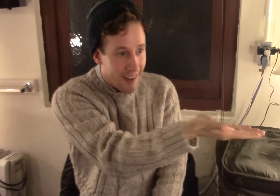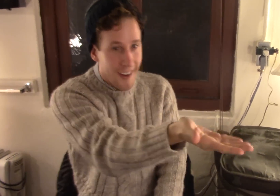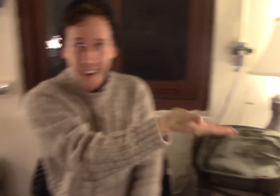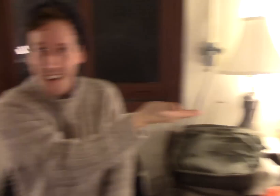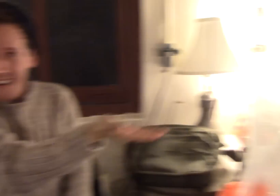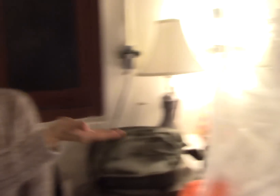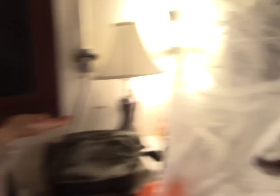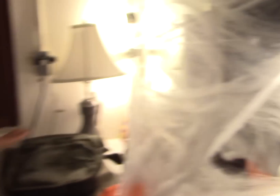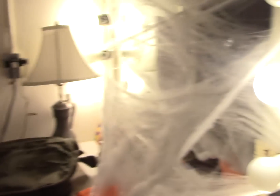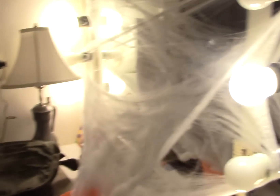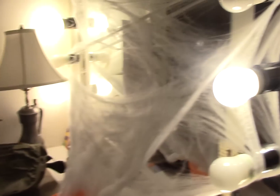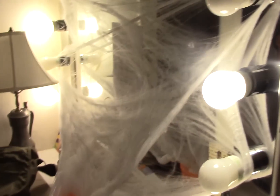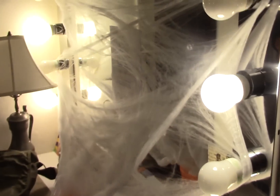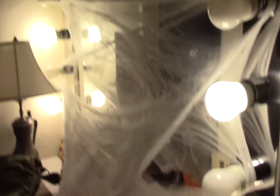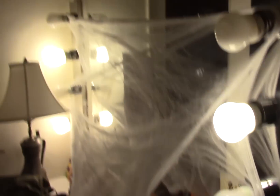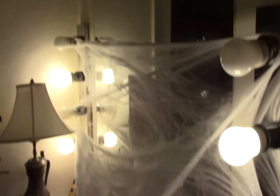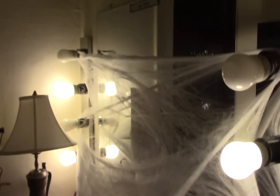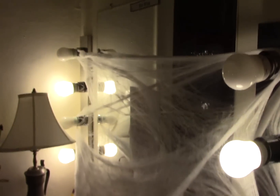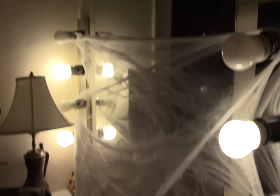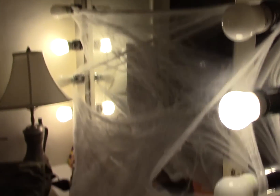dressing room